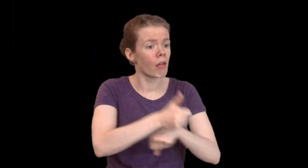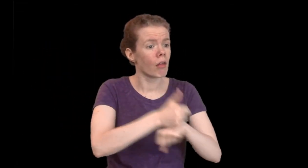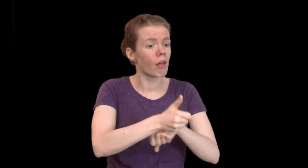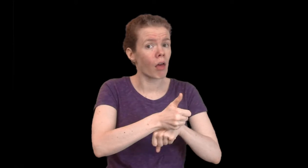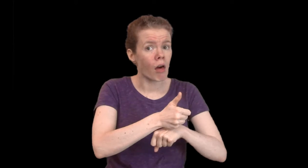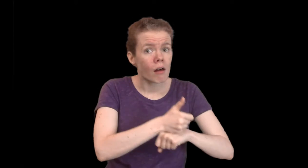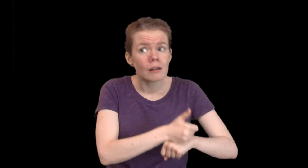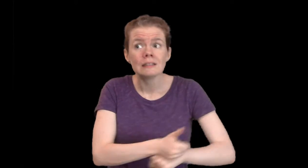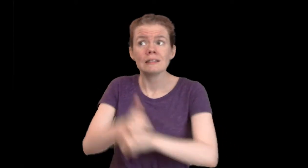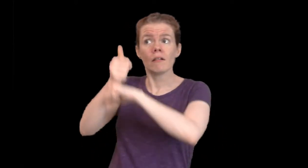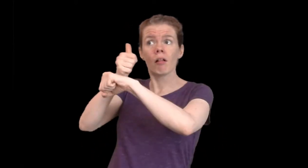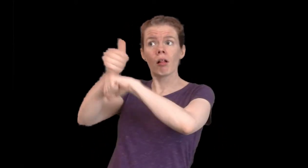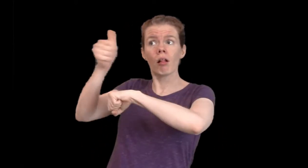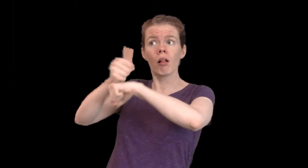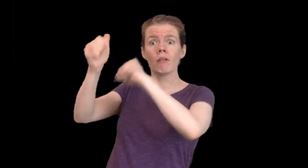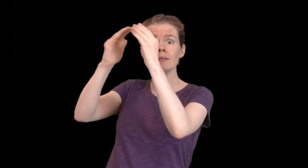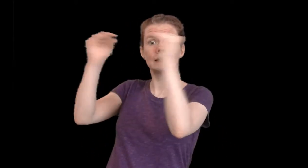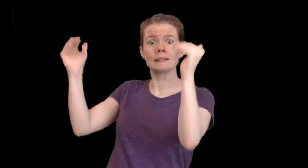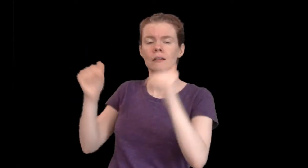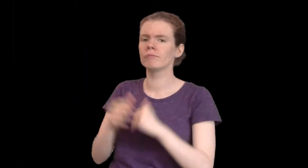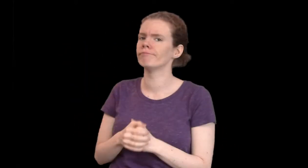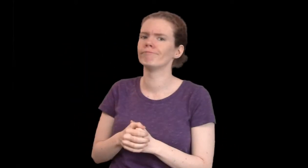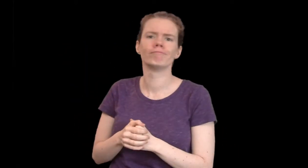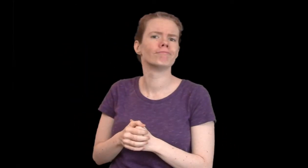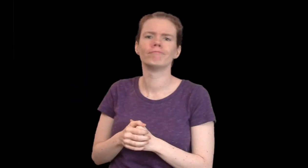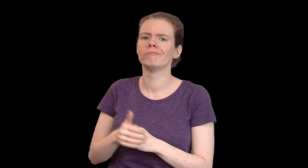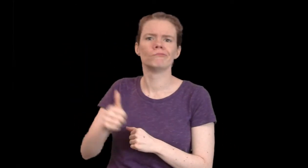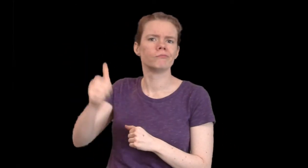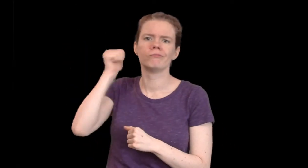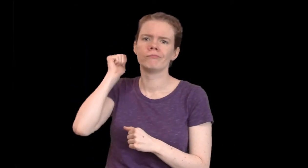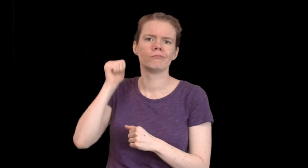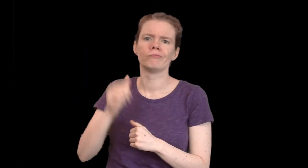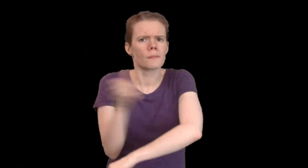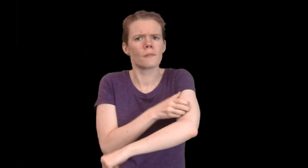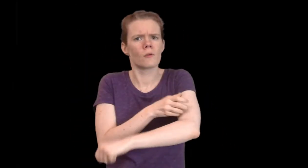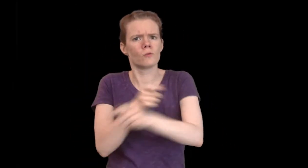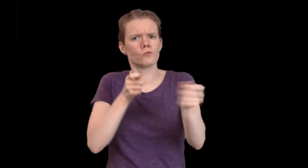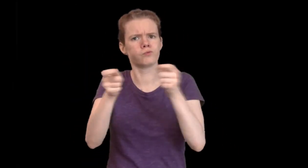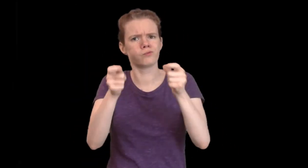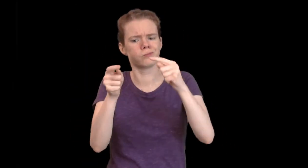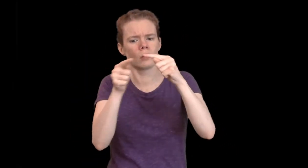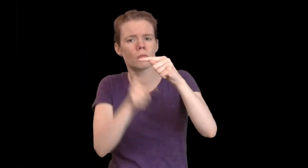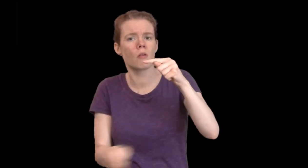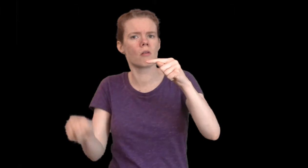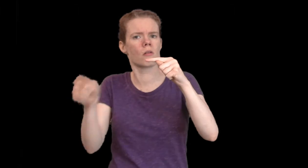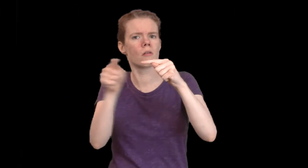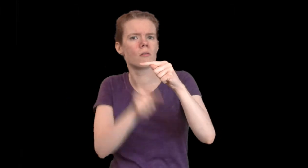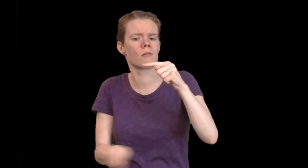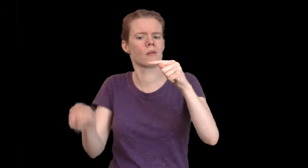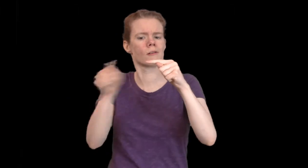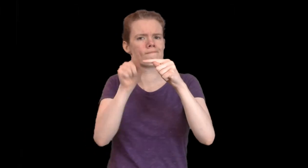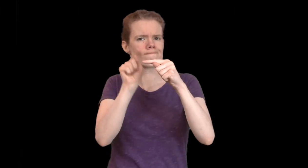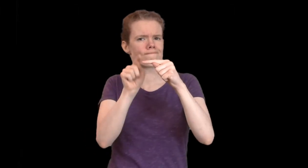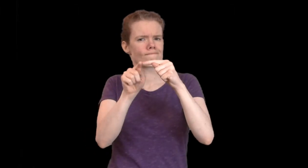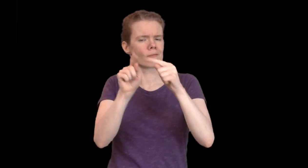The victims are at fault. Is the system ever blamed? No. The instructors even refuse to do so. It is a continuing cycle of power and control.